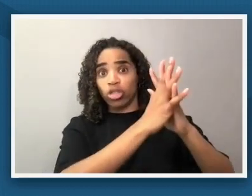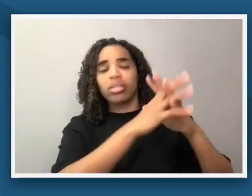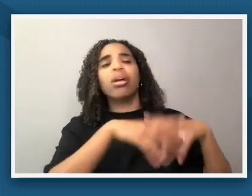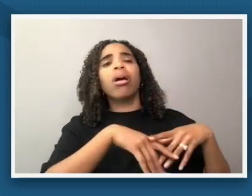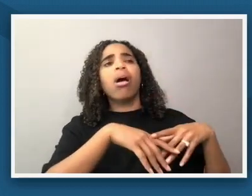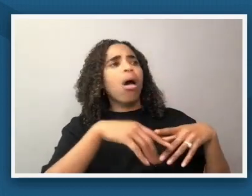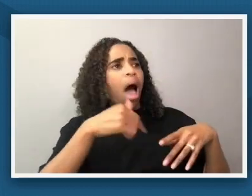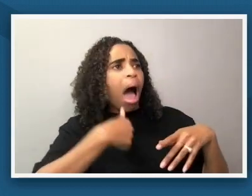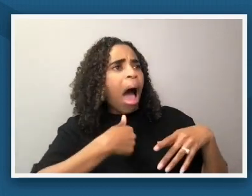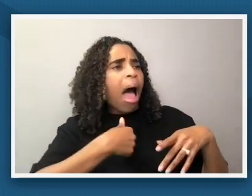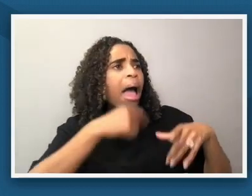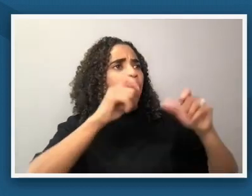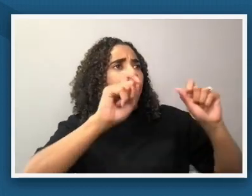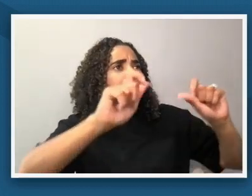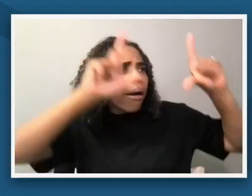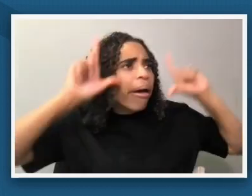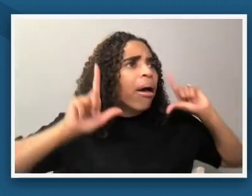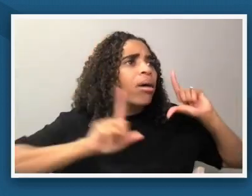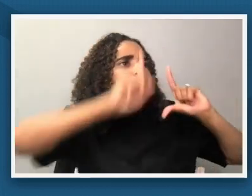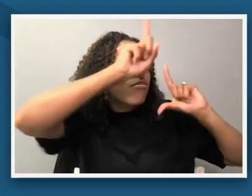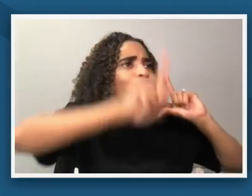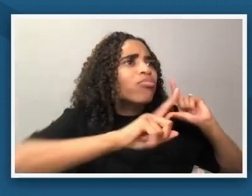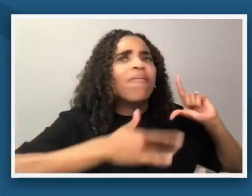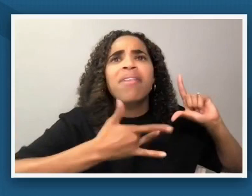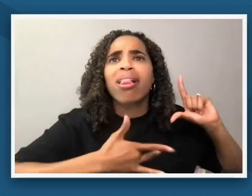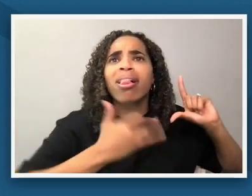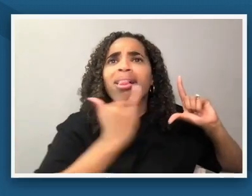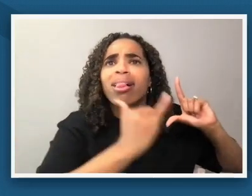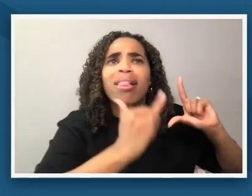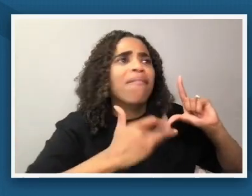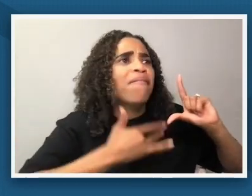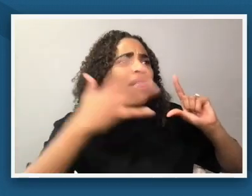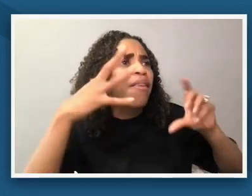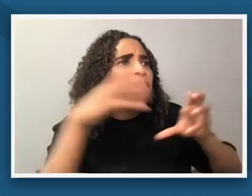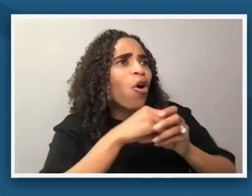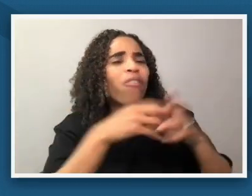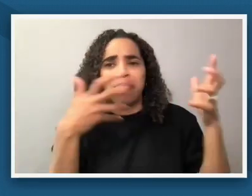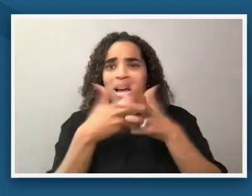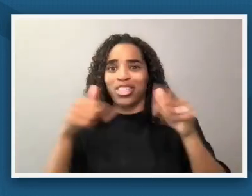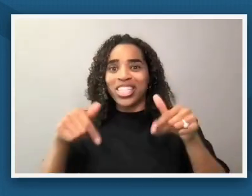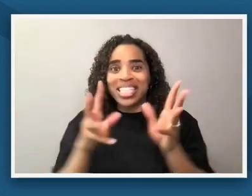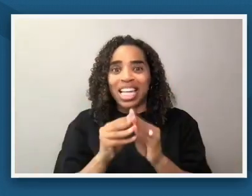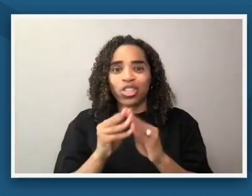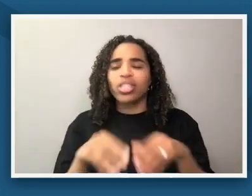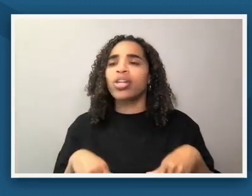just really brings to mind some of the questions that we open this session with